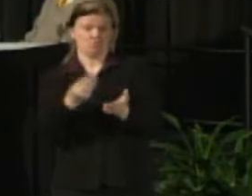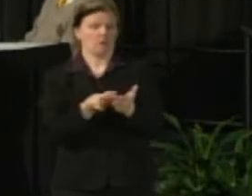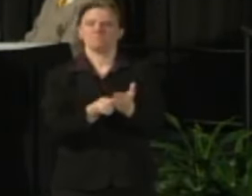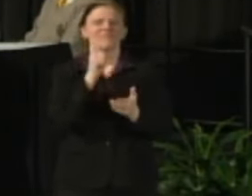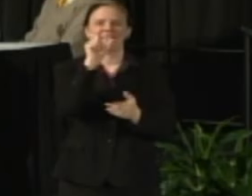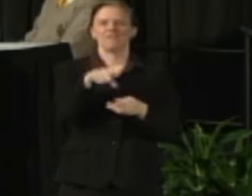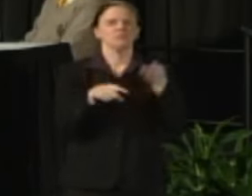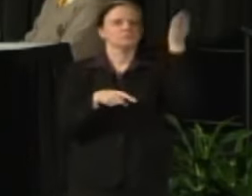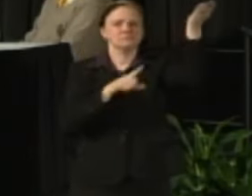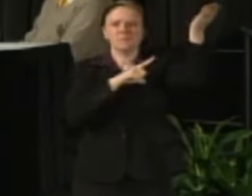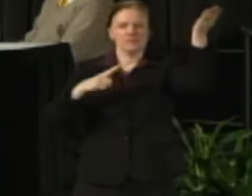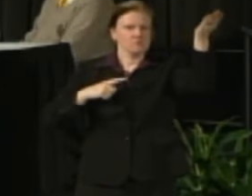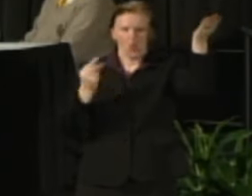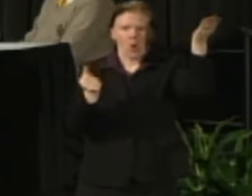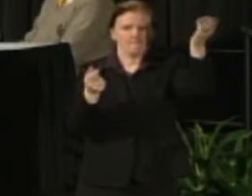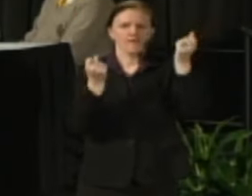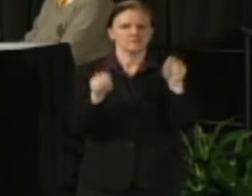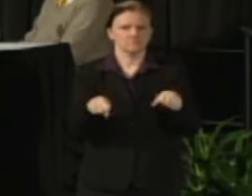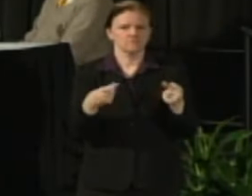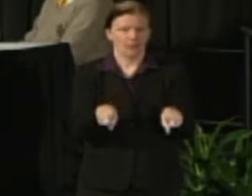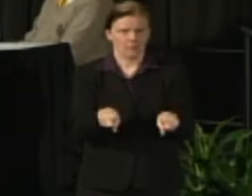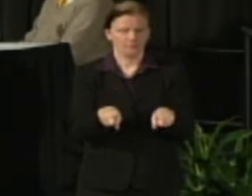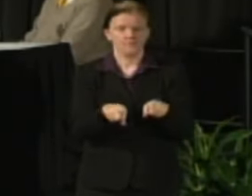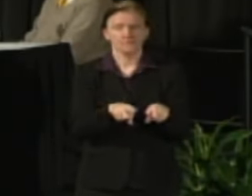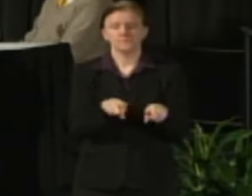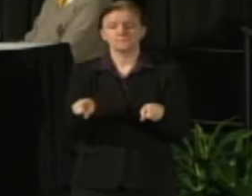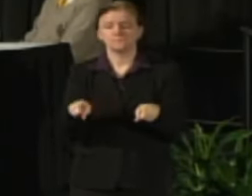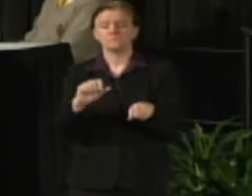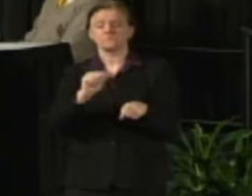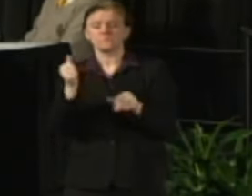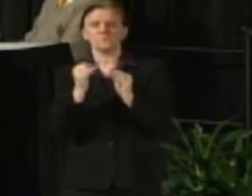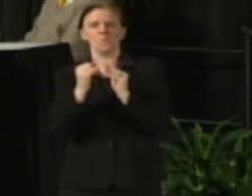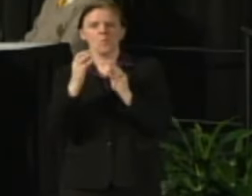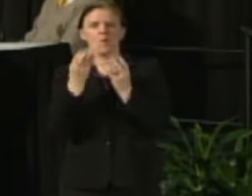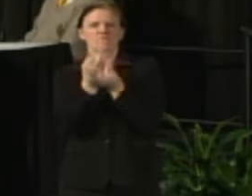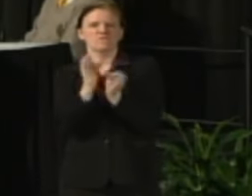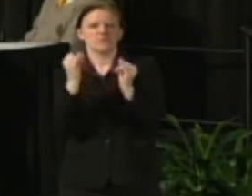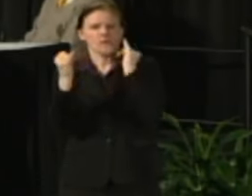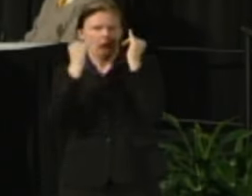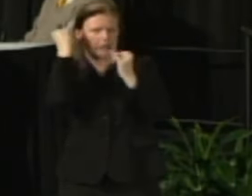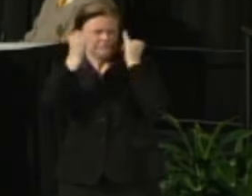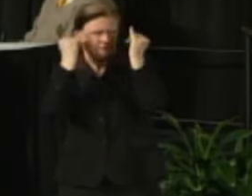There would be some more authority to design and manage construction projects that are not GPR funded projects.